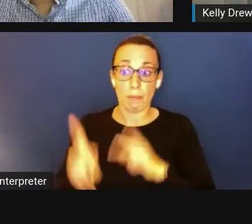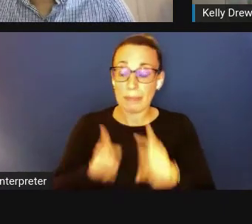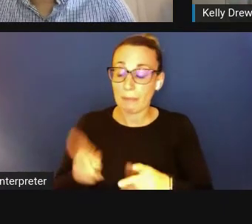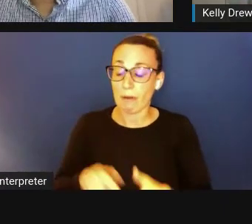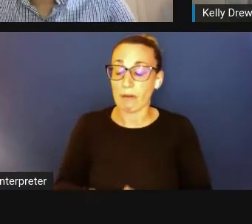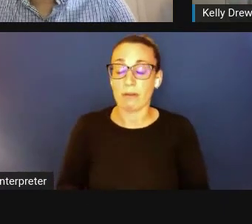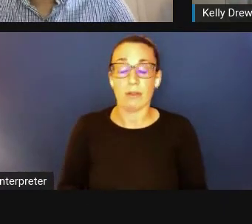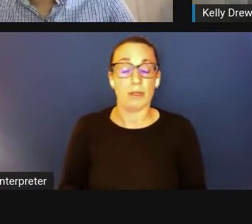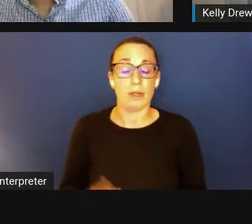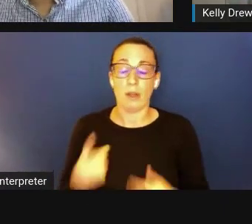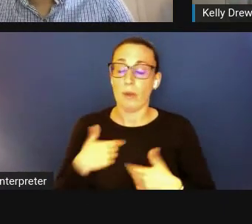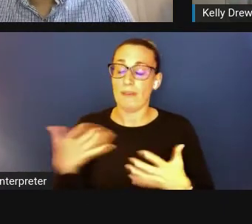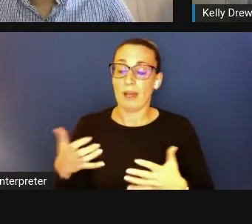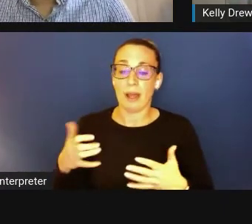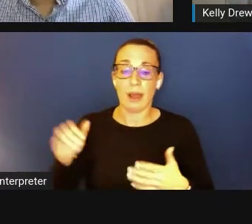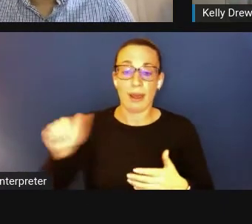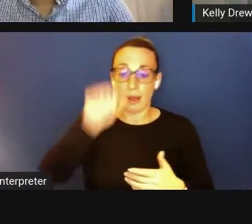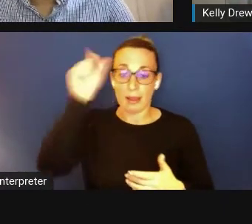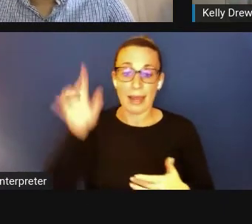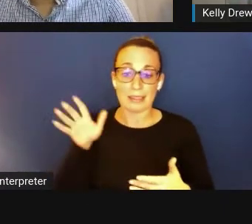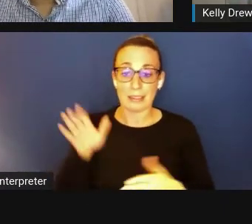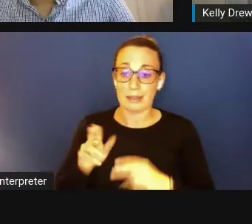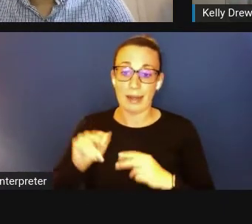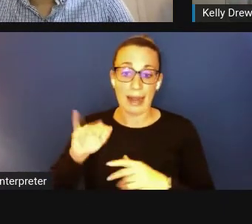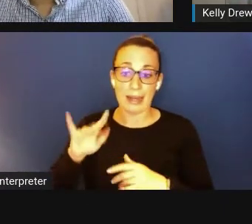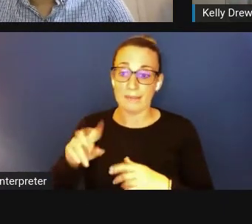Alaskan native individuals here in Alaska